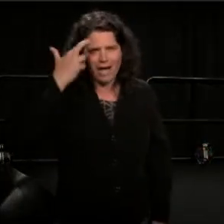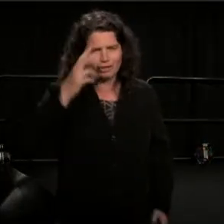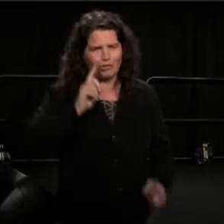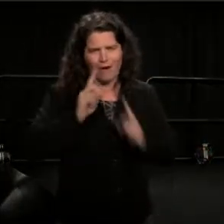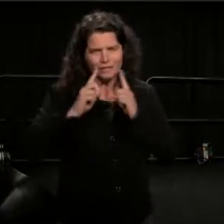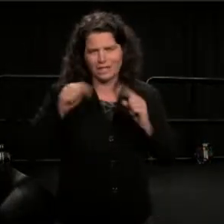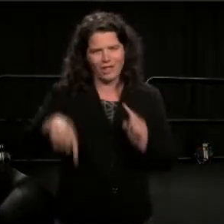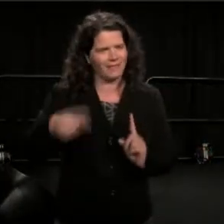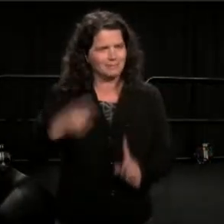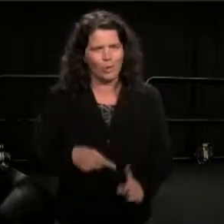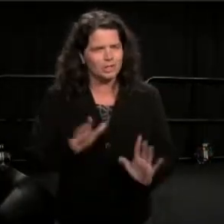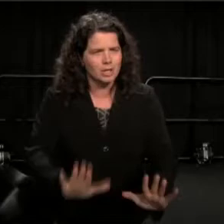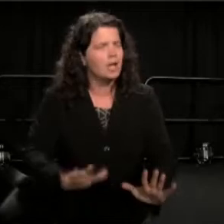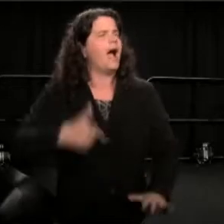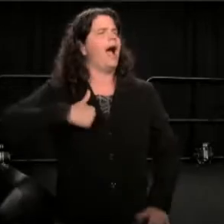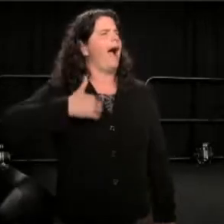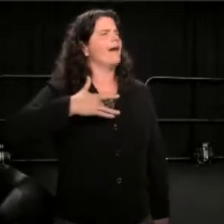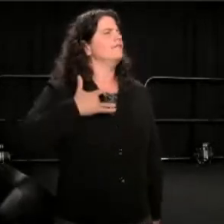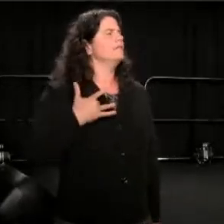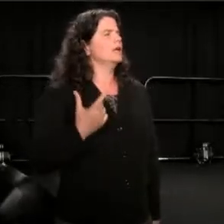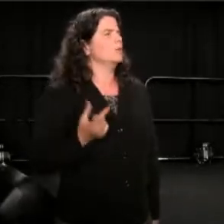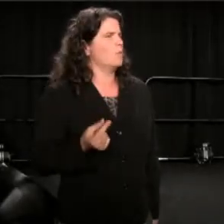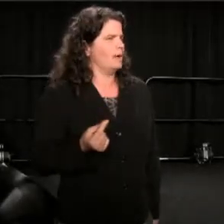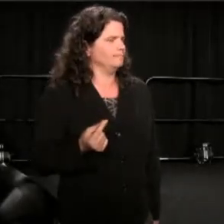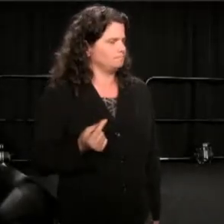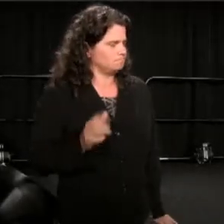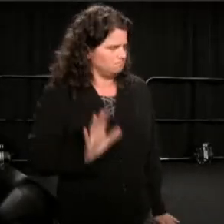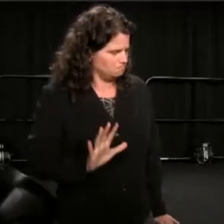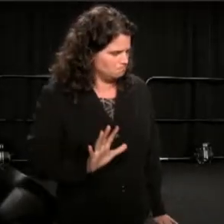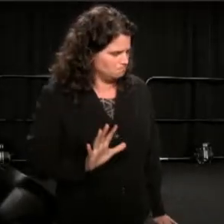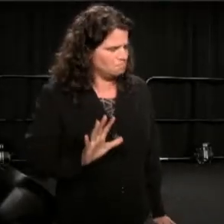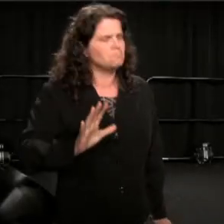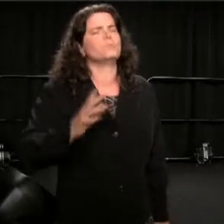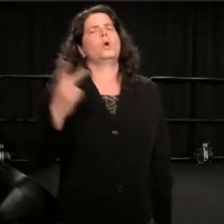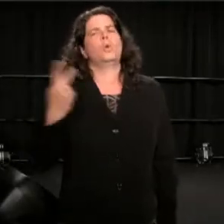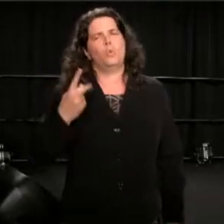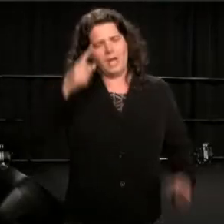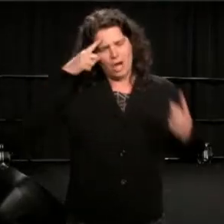what I feel is this, we agree that we are both Americans,